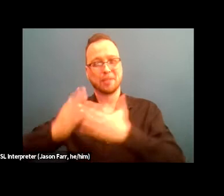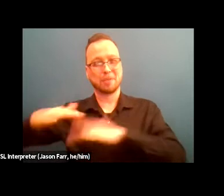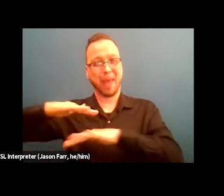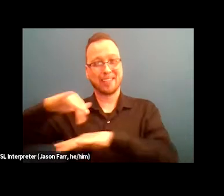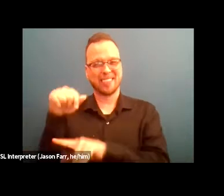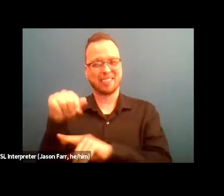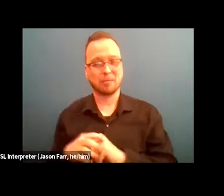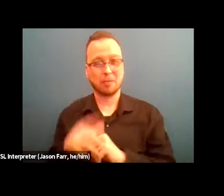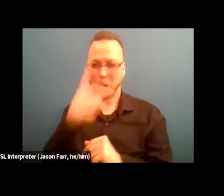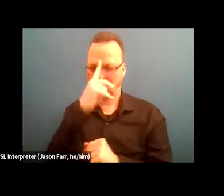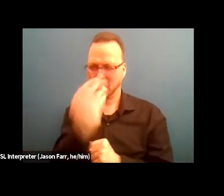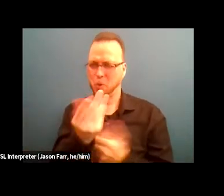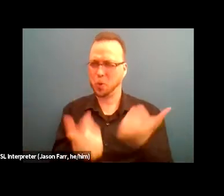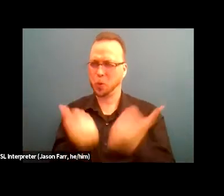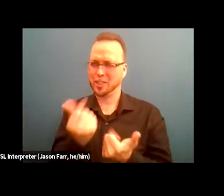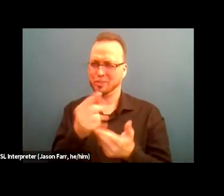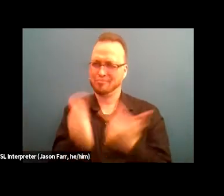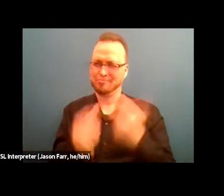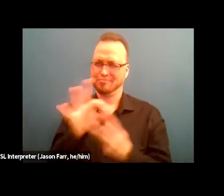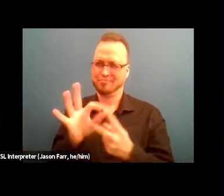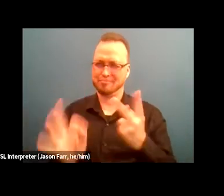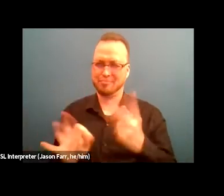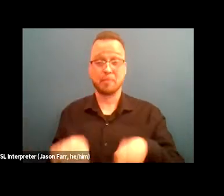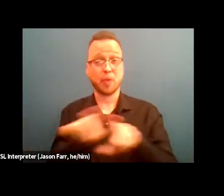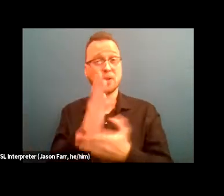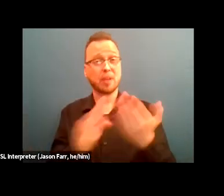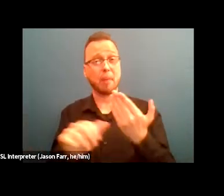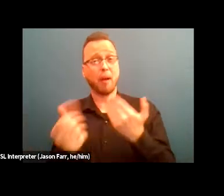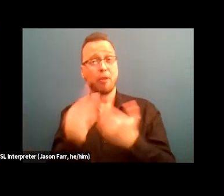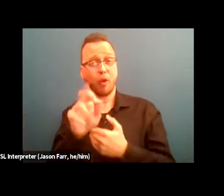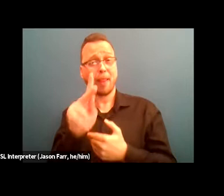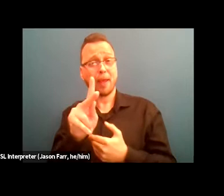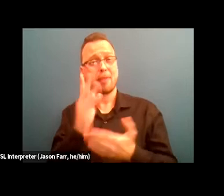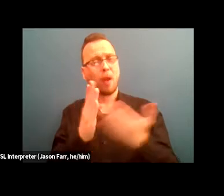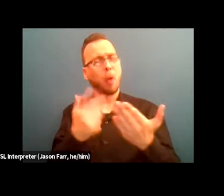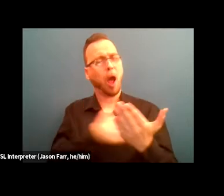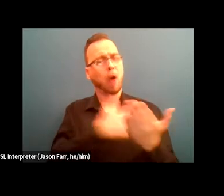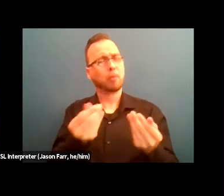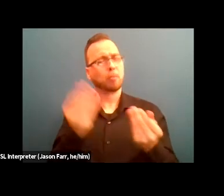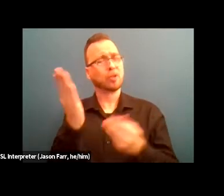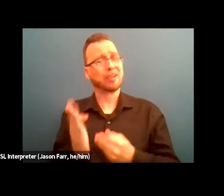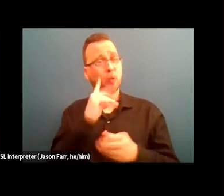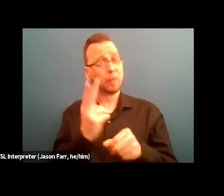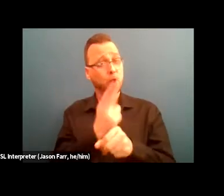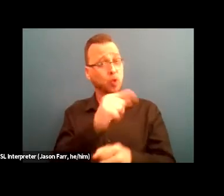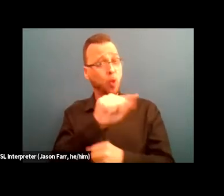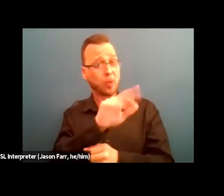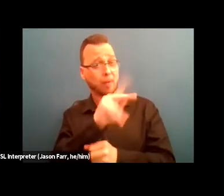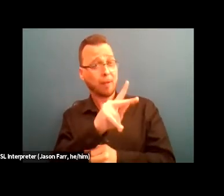with some of the supplemental links that our presenters will go over today. So you can go ahead and have that extra resource available to you.